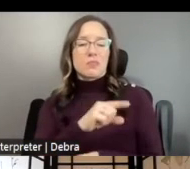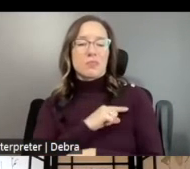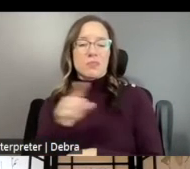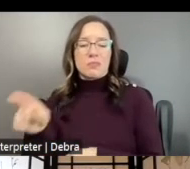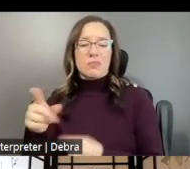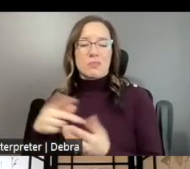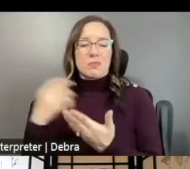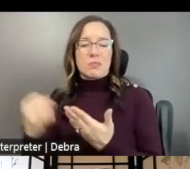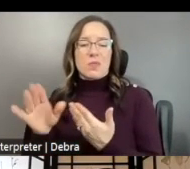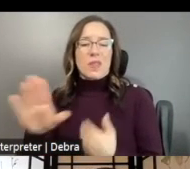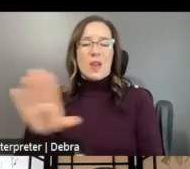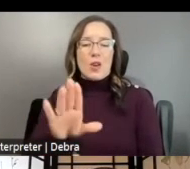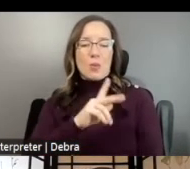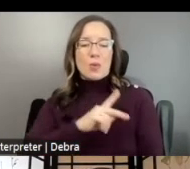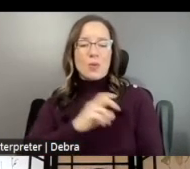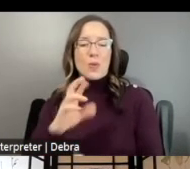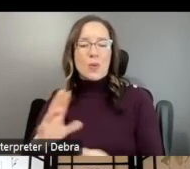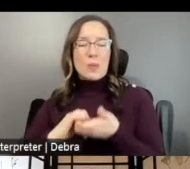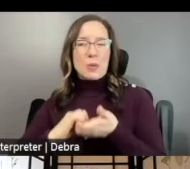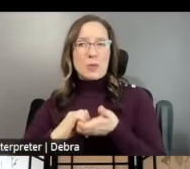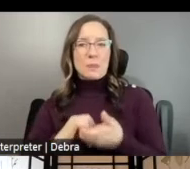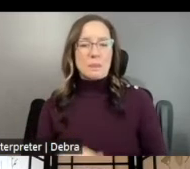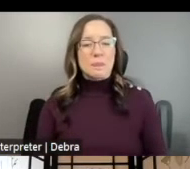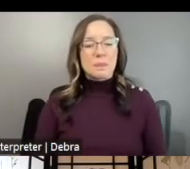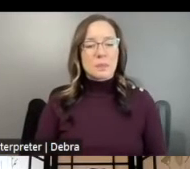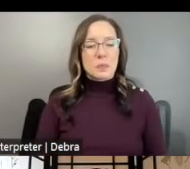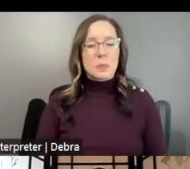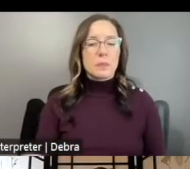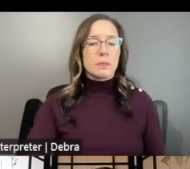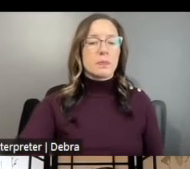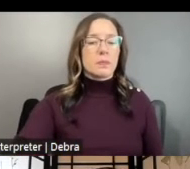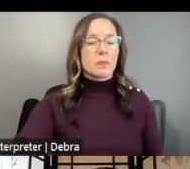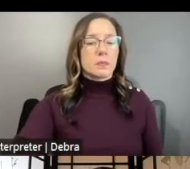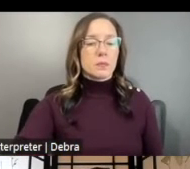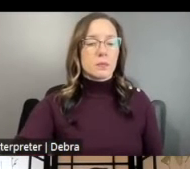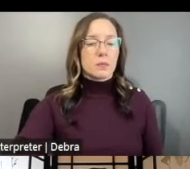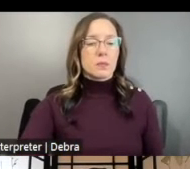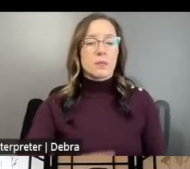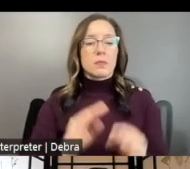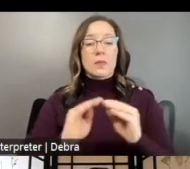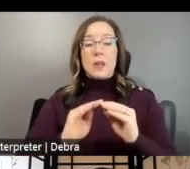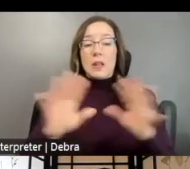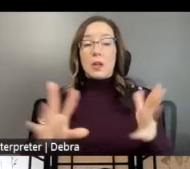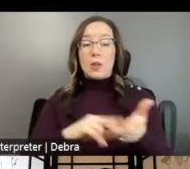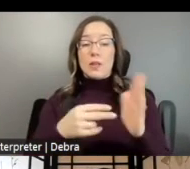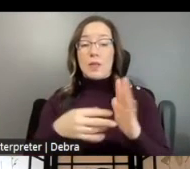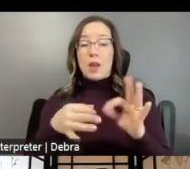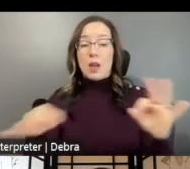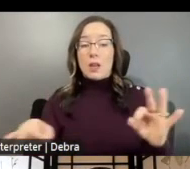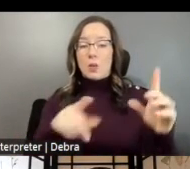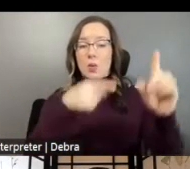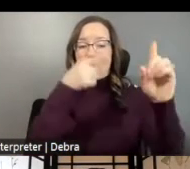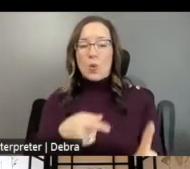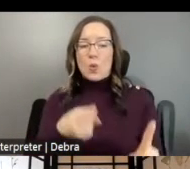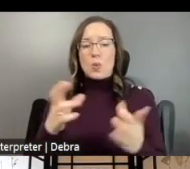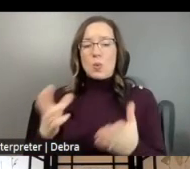PERSONNEL, AND/OR PARTNERSHIPS. THIS ALSO INCLUDES CLEARLY DEFINED GOALS AND/OR PROPOSED OUTCOMES AND